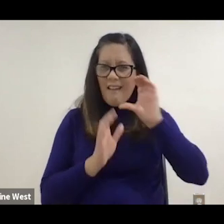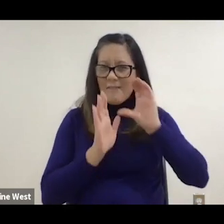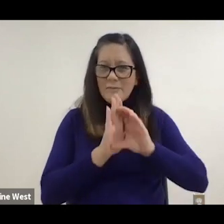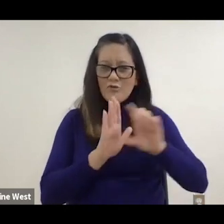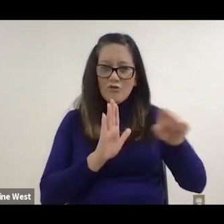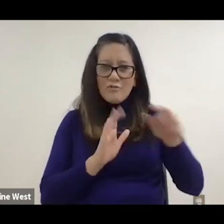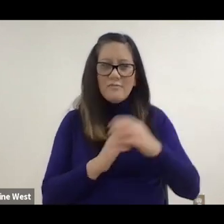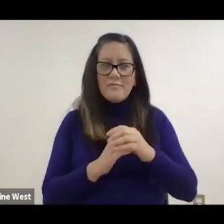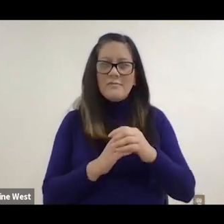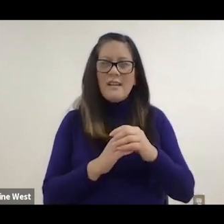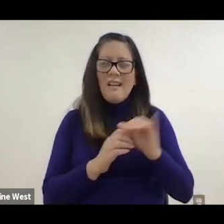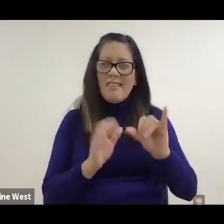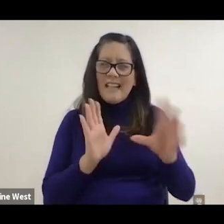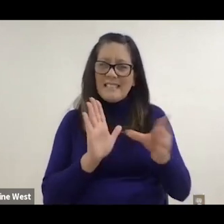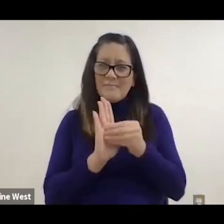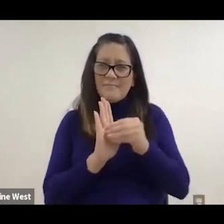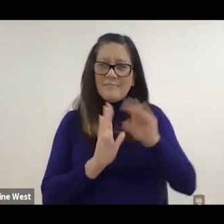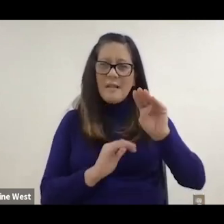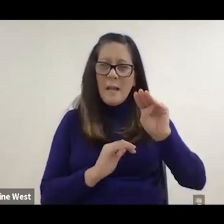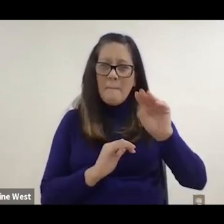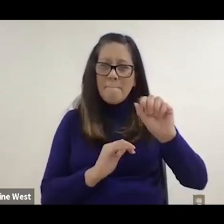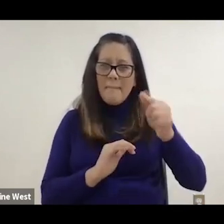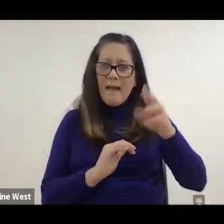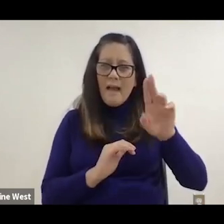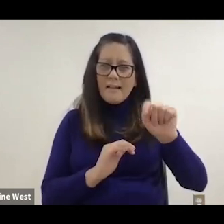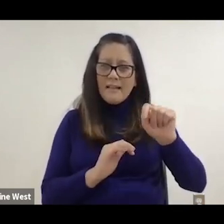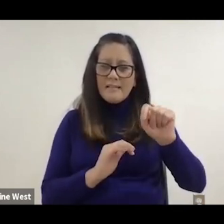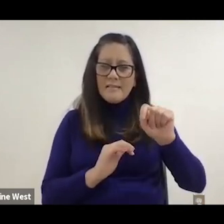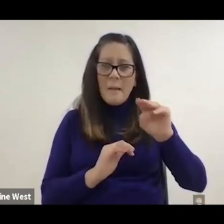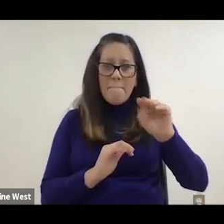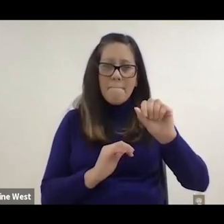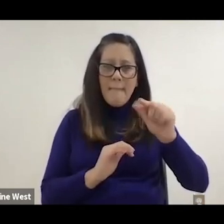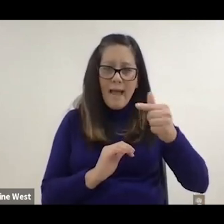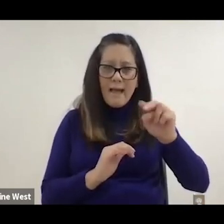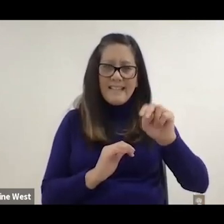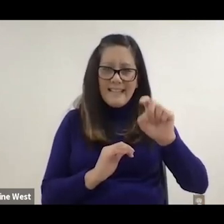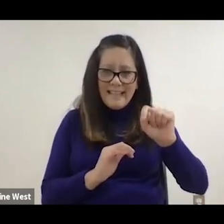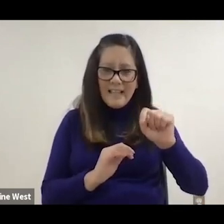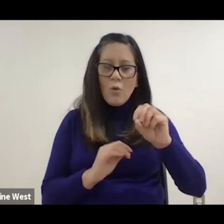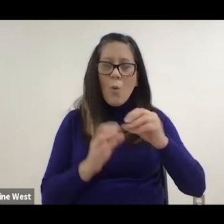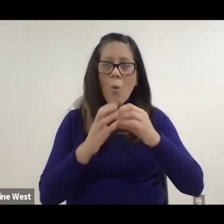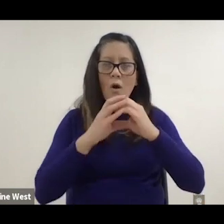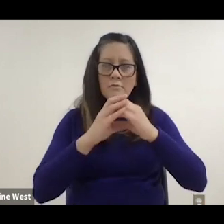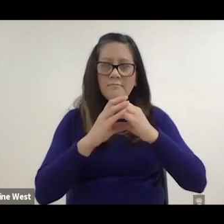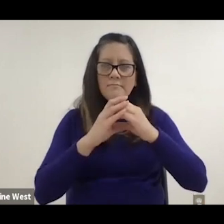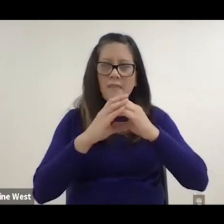image and it basically a magnet or a bell bearing in a in a spring.